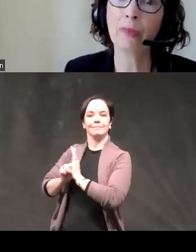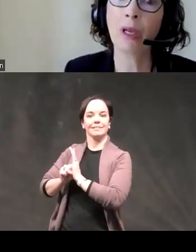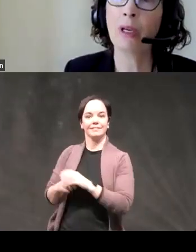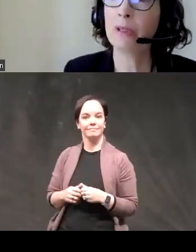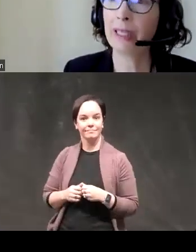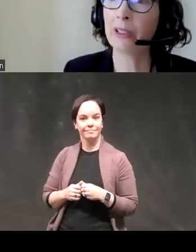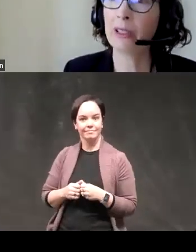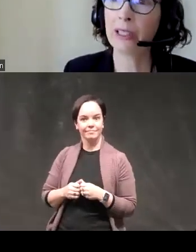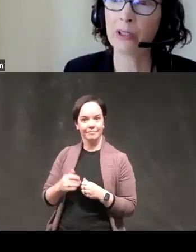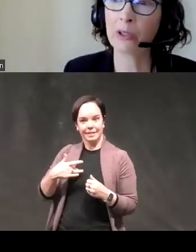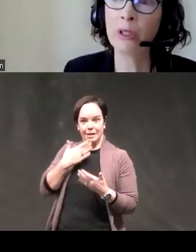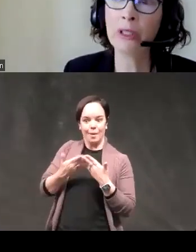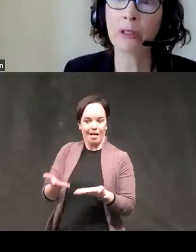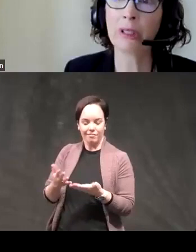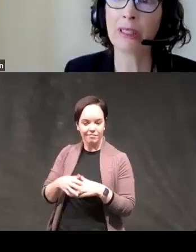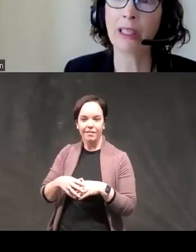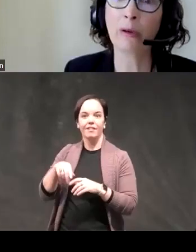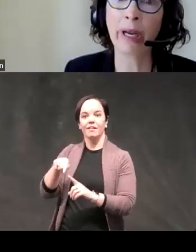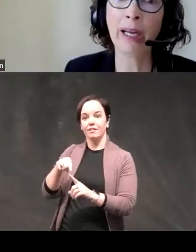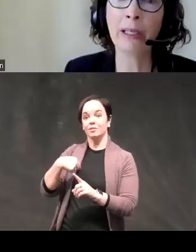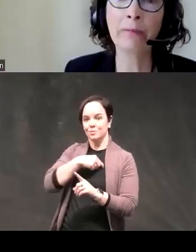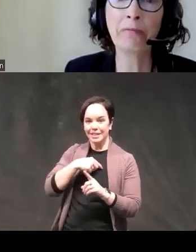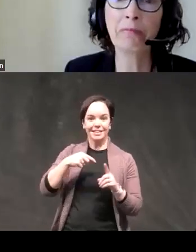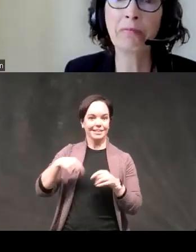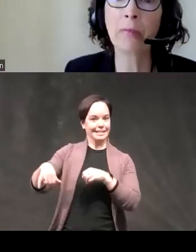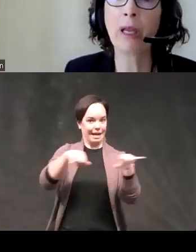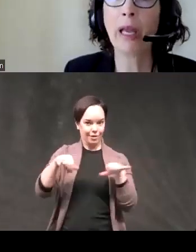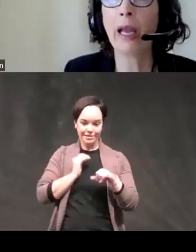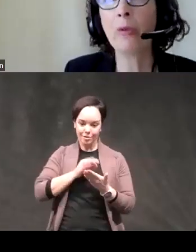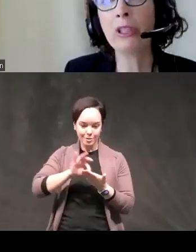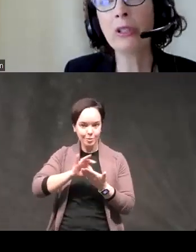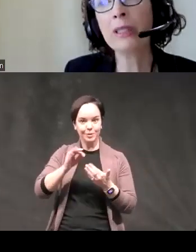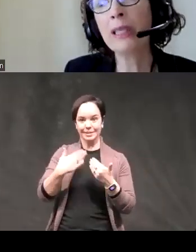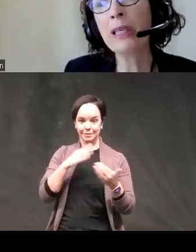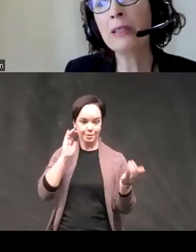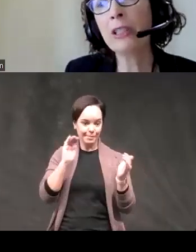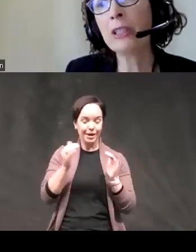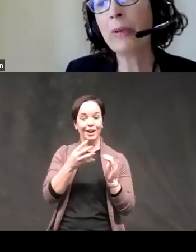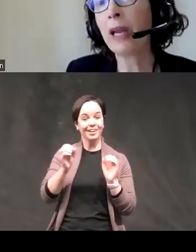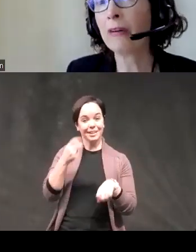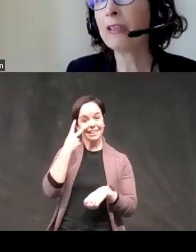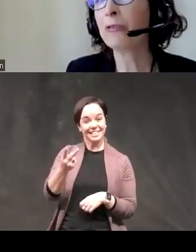we standardize the score so it's easy to compare and what you can see is that just about every